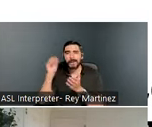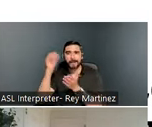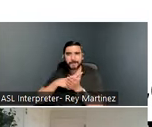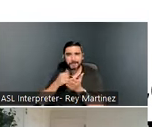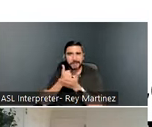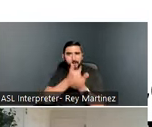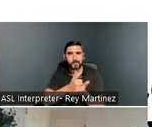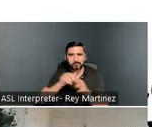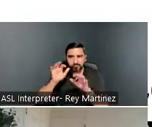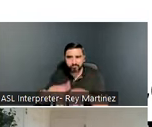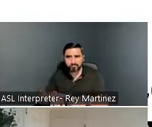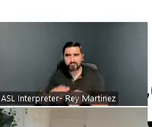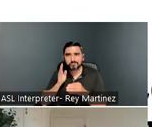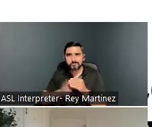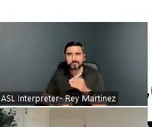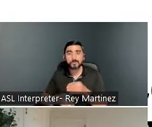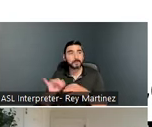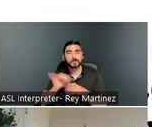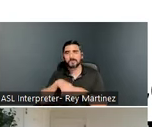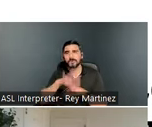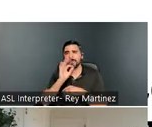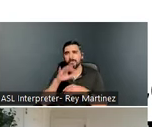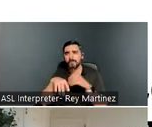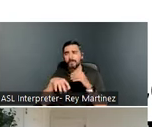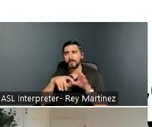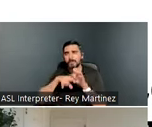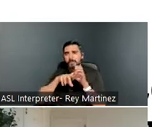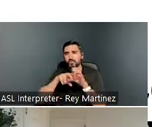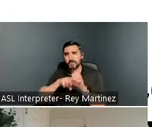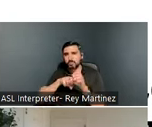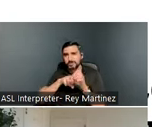and help them find transportation to those programs or services, etc.